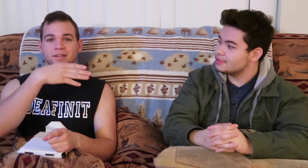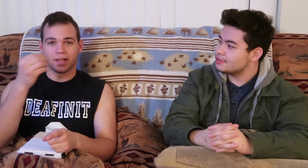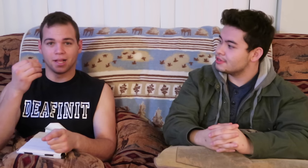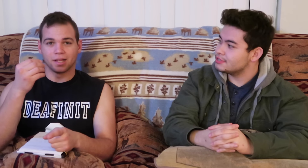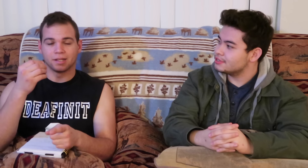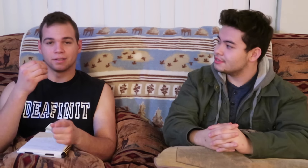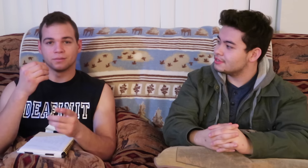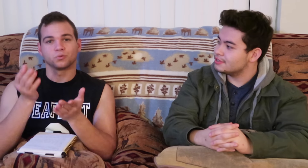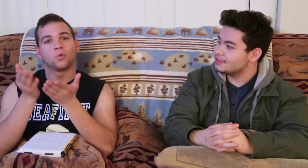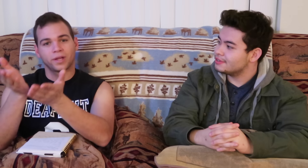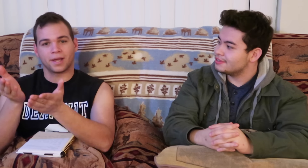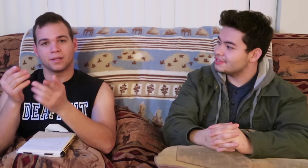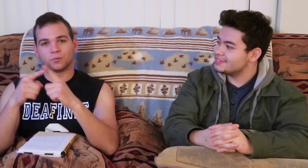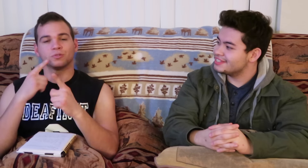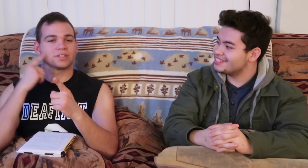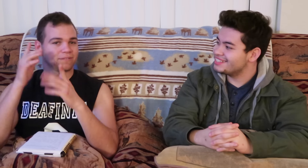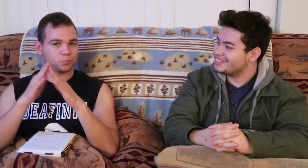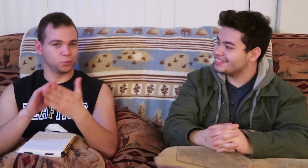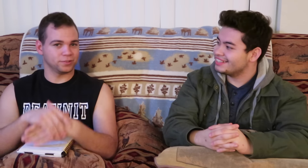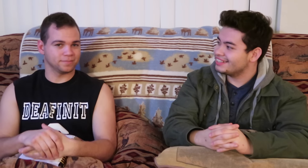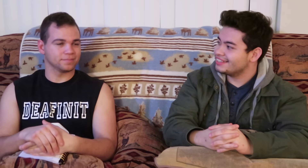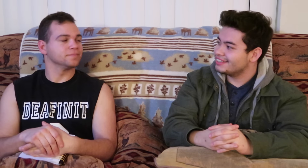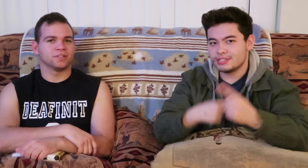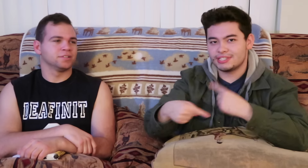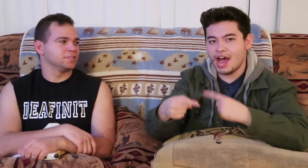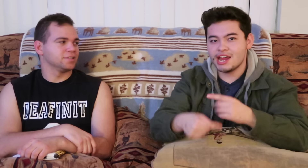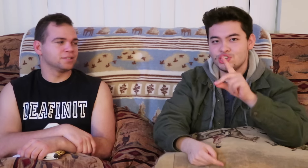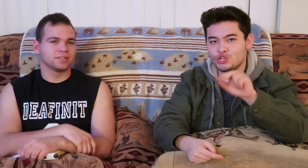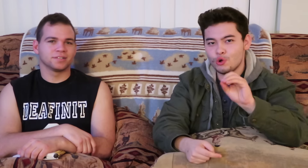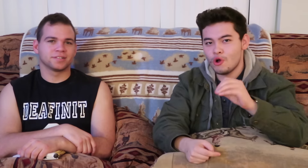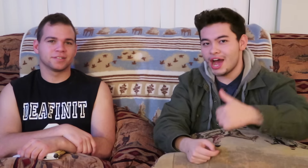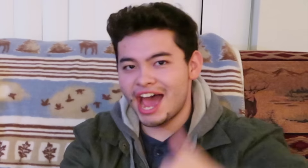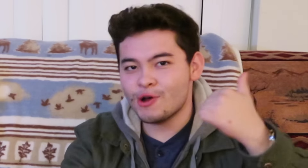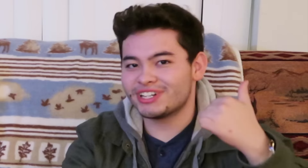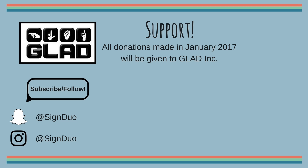and, donate to the deaf community SIGNDUO OUT